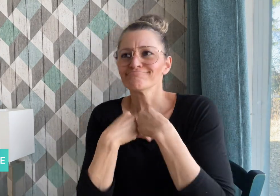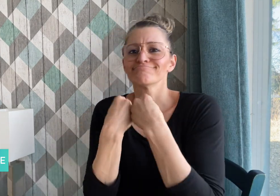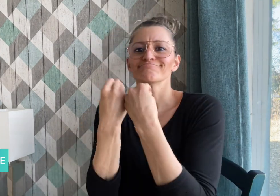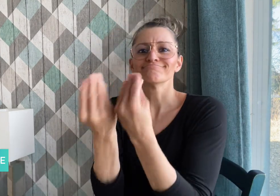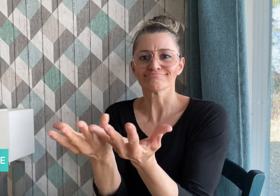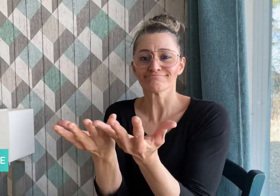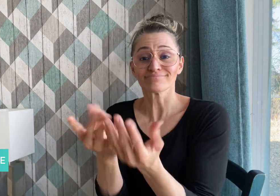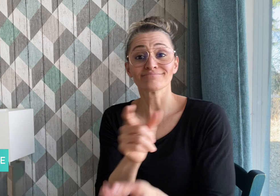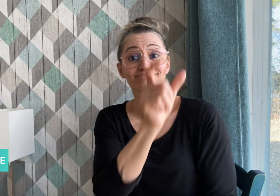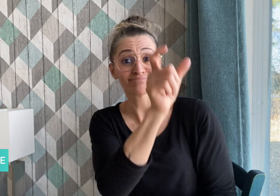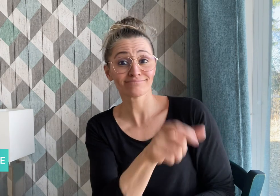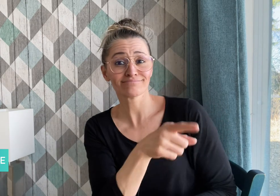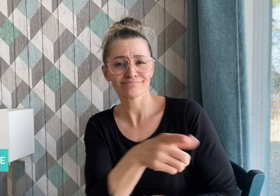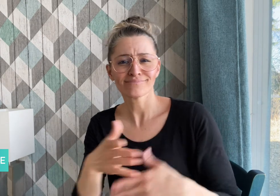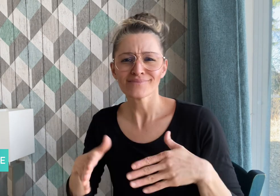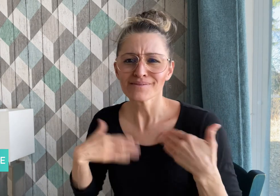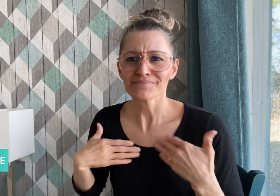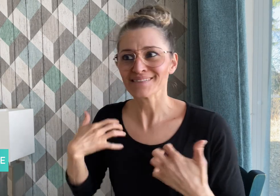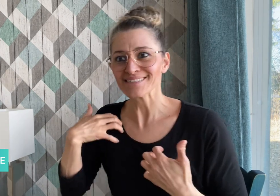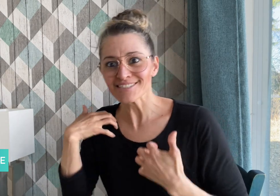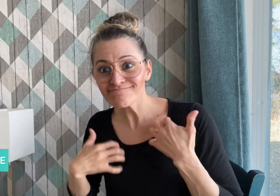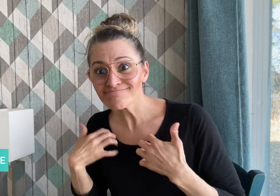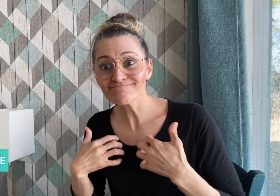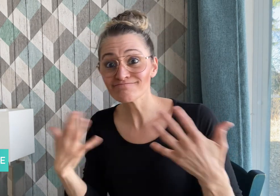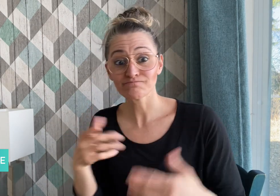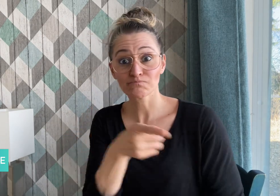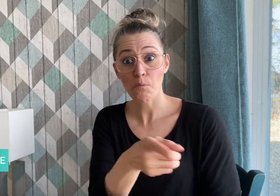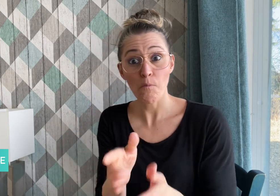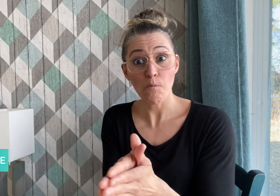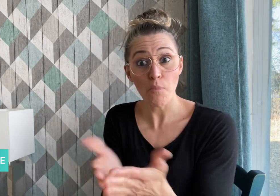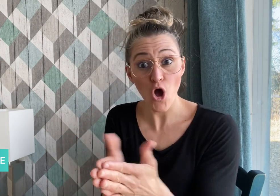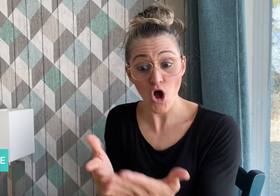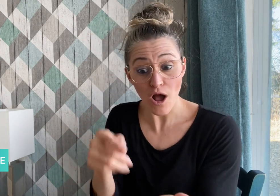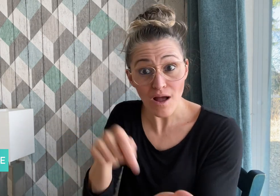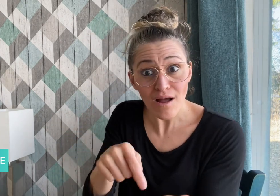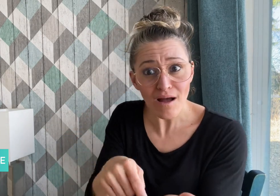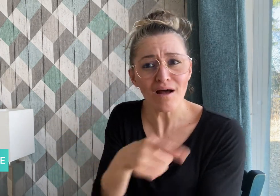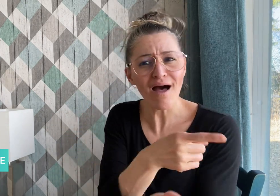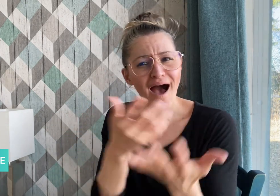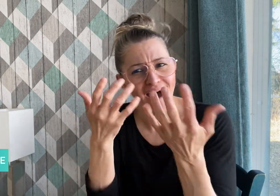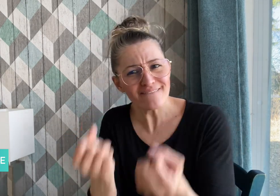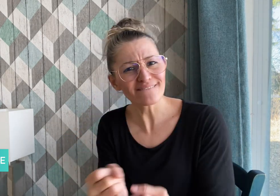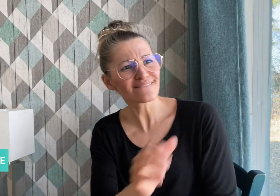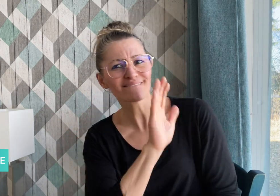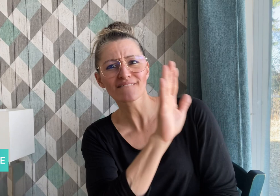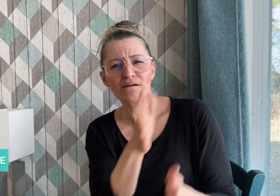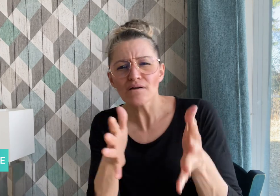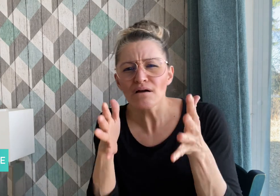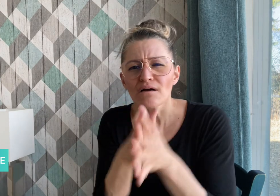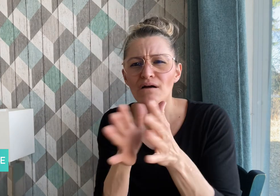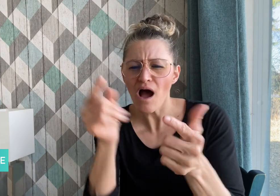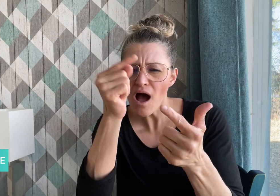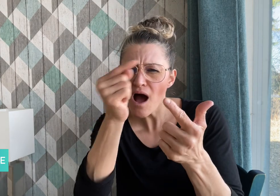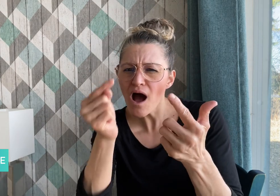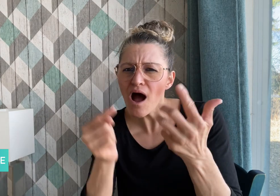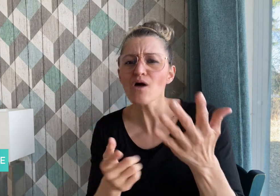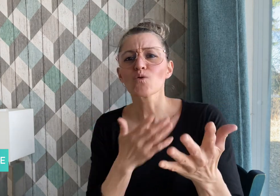he is excited to share those stories through